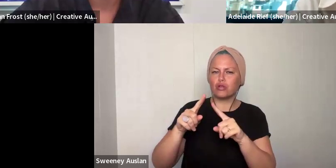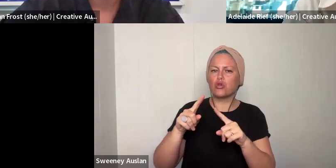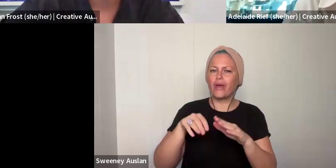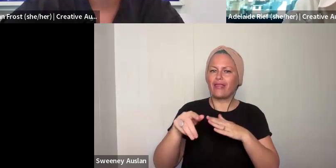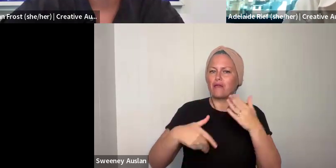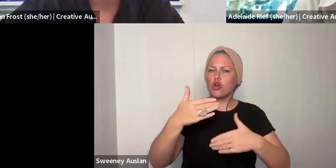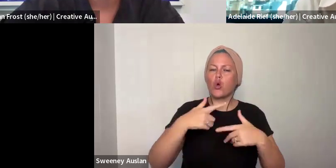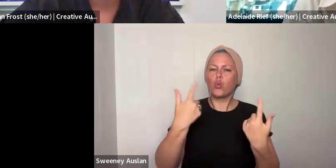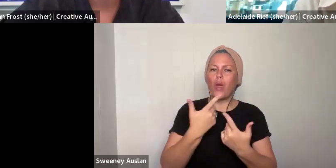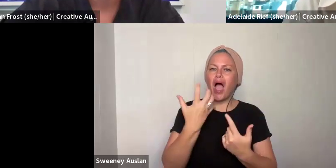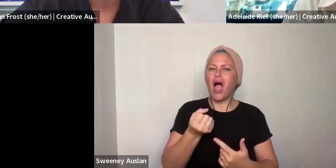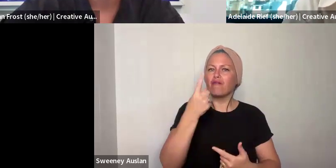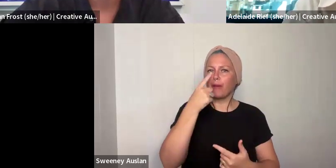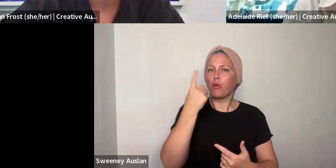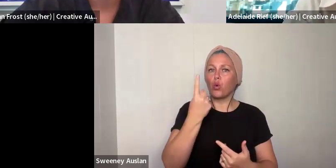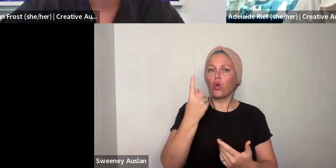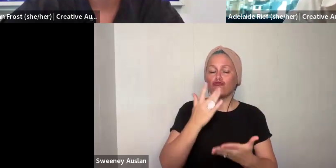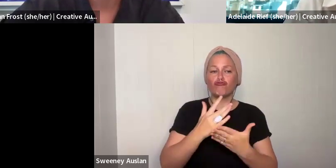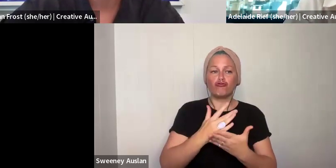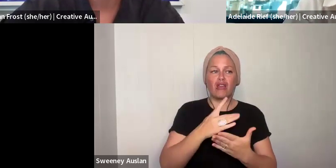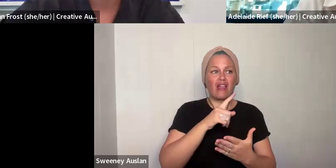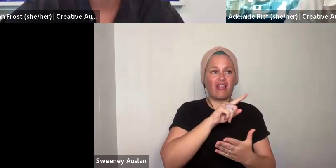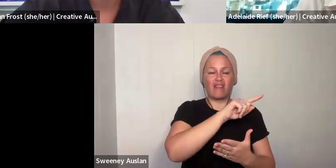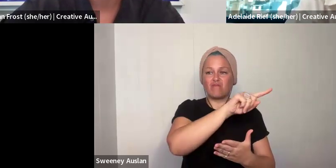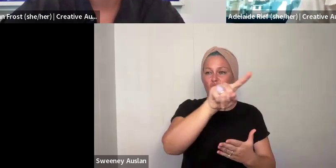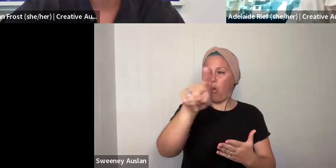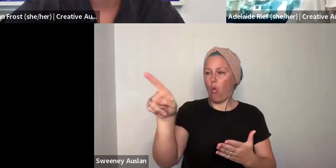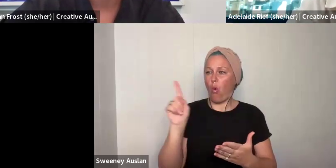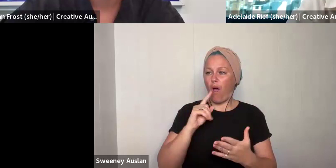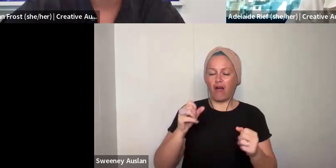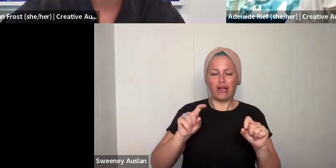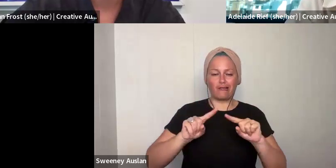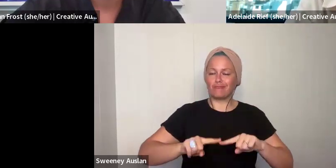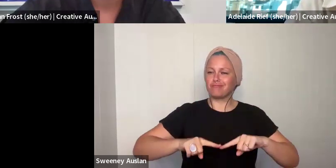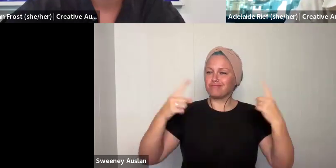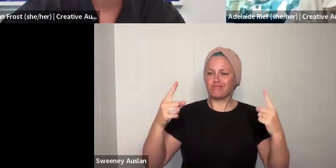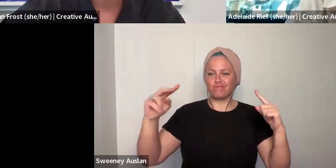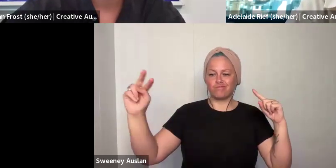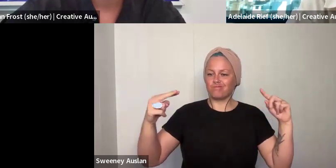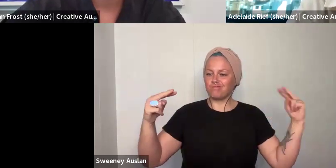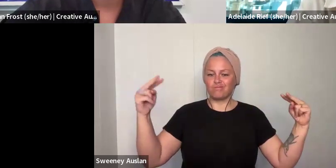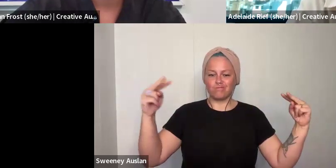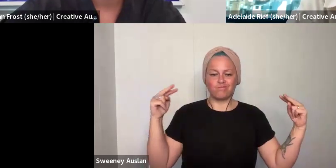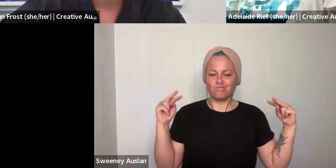Different career stages. In the assessment process, we have people who are really coming from debris very different experiences